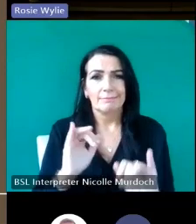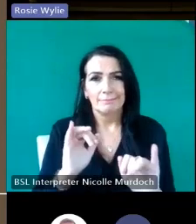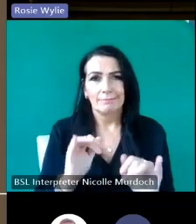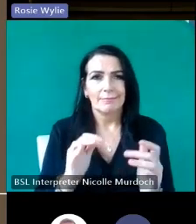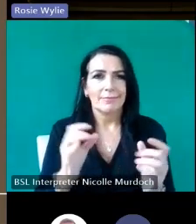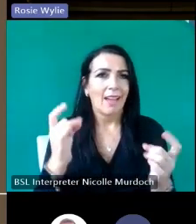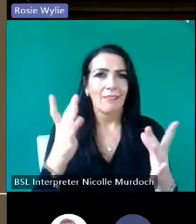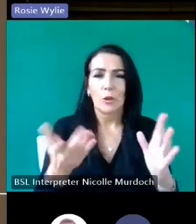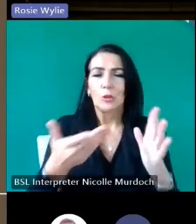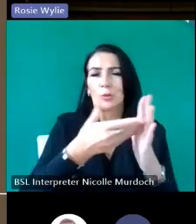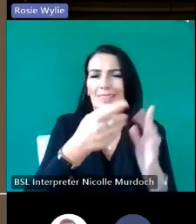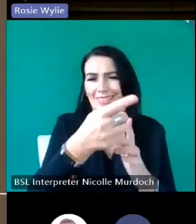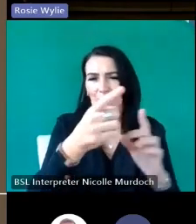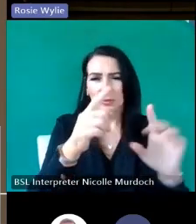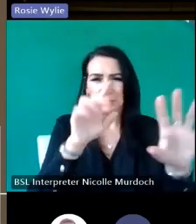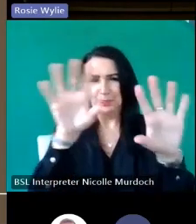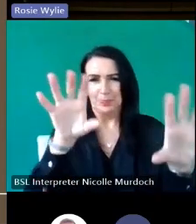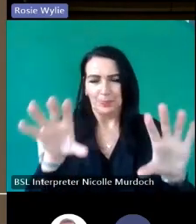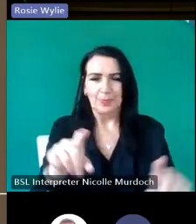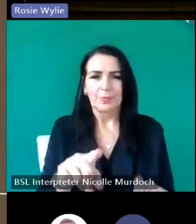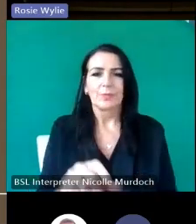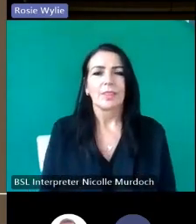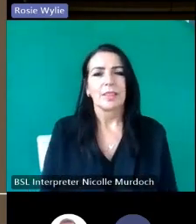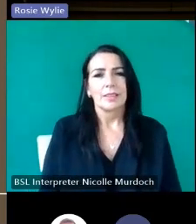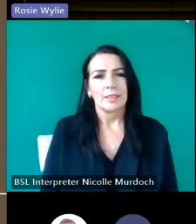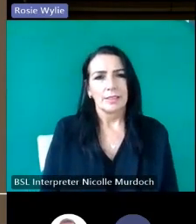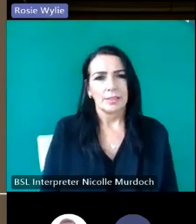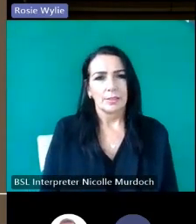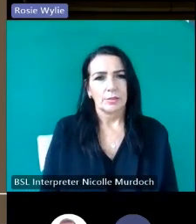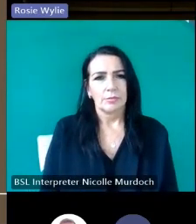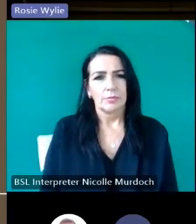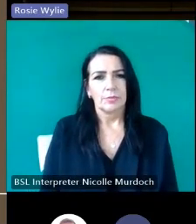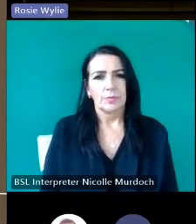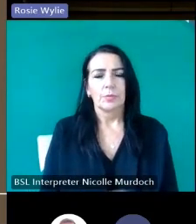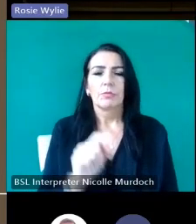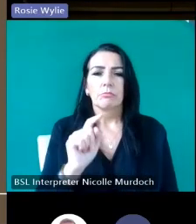that were left in so the these are uh uh just some of the stories that you've probably seen on your